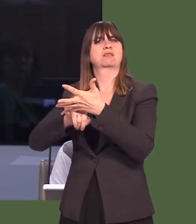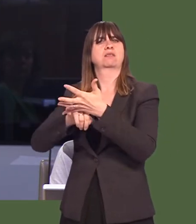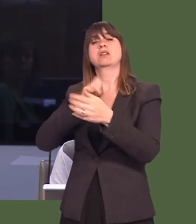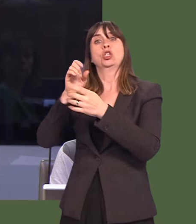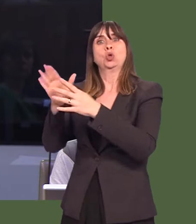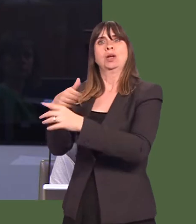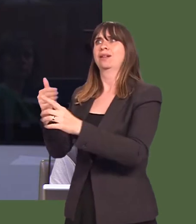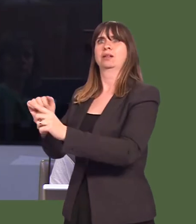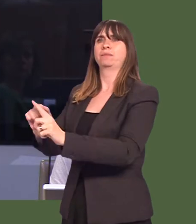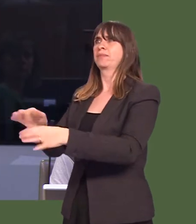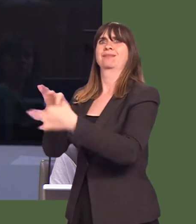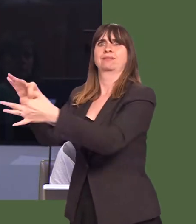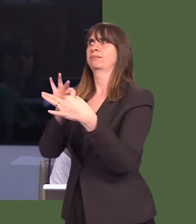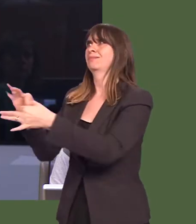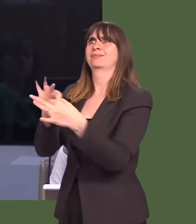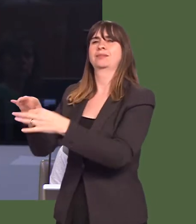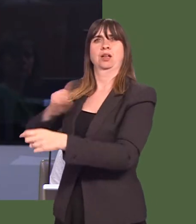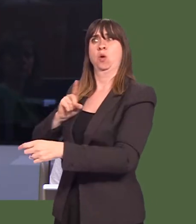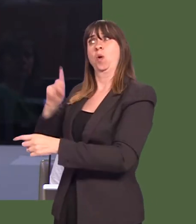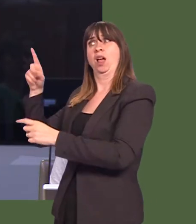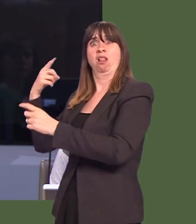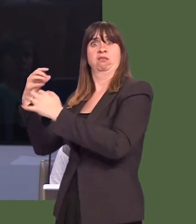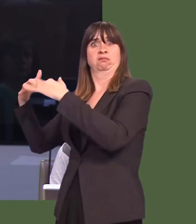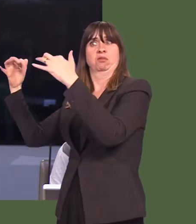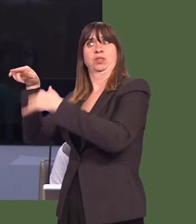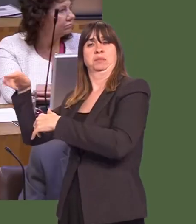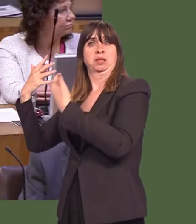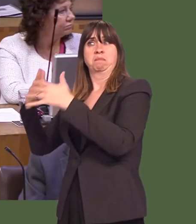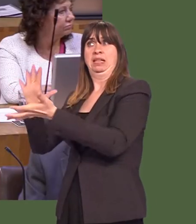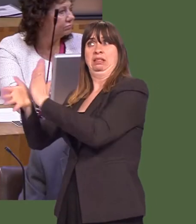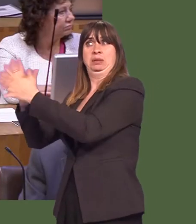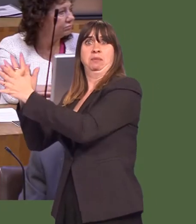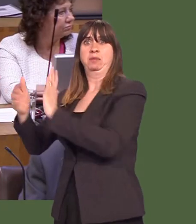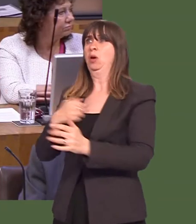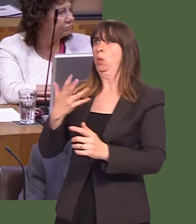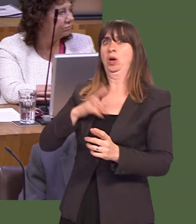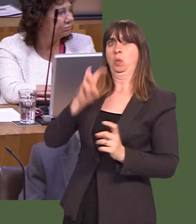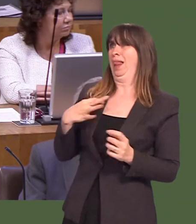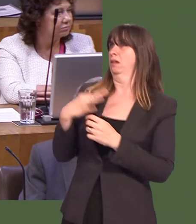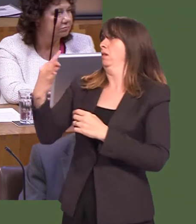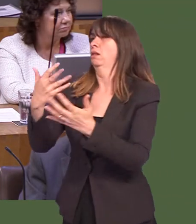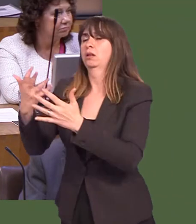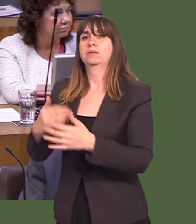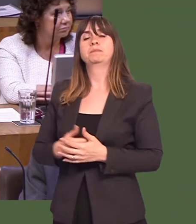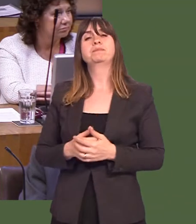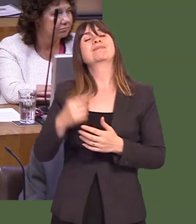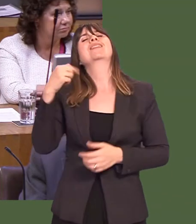to start rebuilding the bridges that Westminster is so determined to burn down? Carwyn Jones: Last weekís language was undiplomatic.